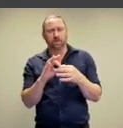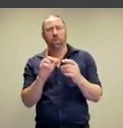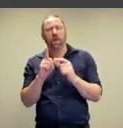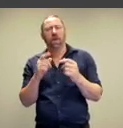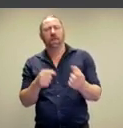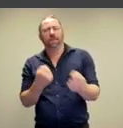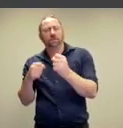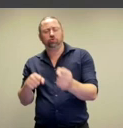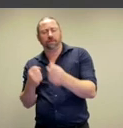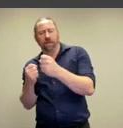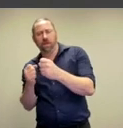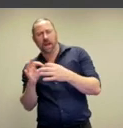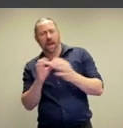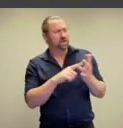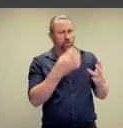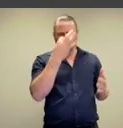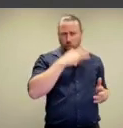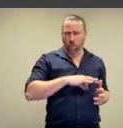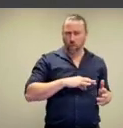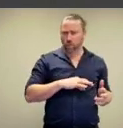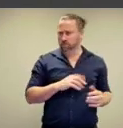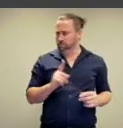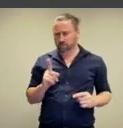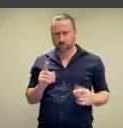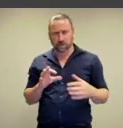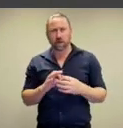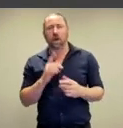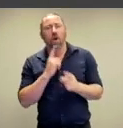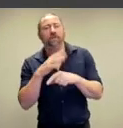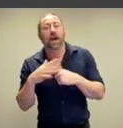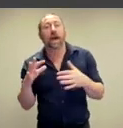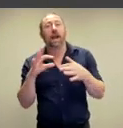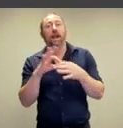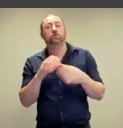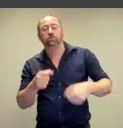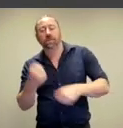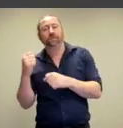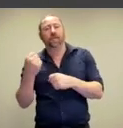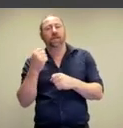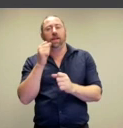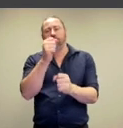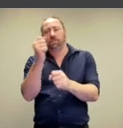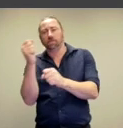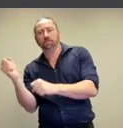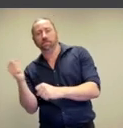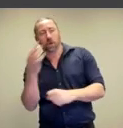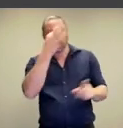the connection between the shovel and the nudes. So the connection